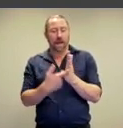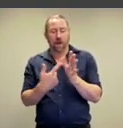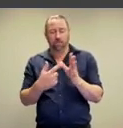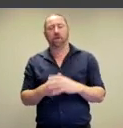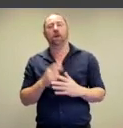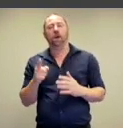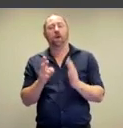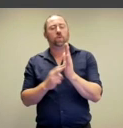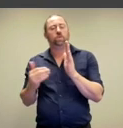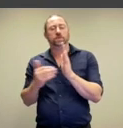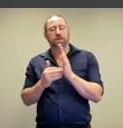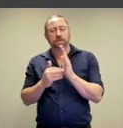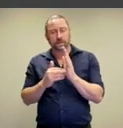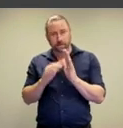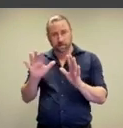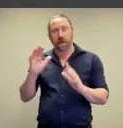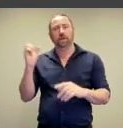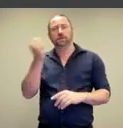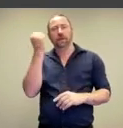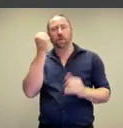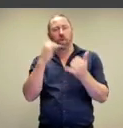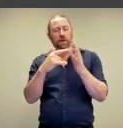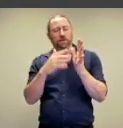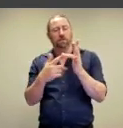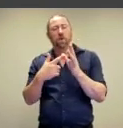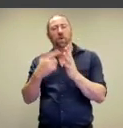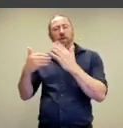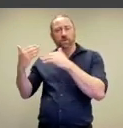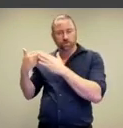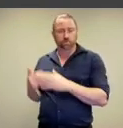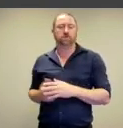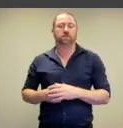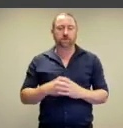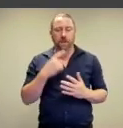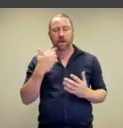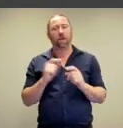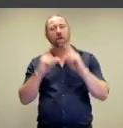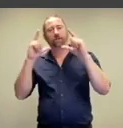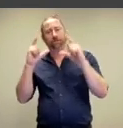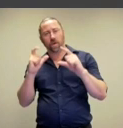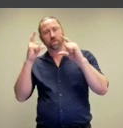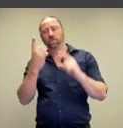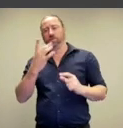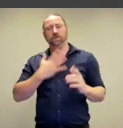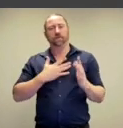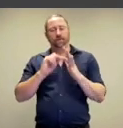are both New Zealand artists with Samoan heritage